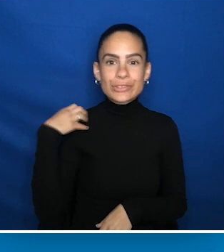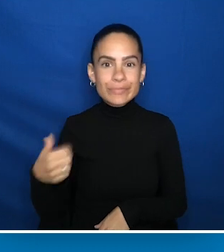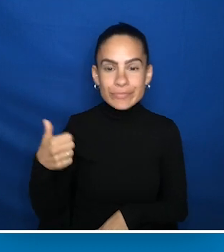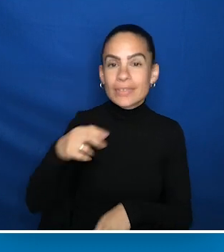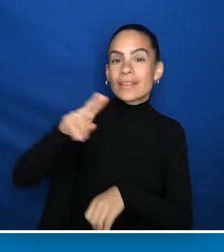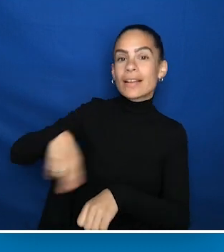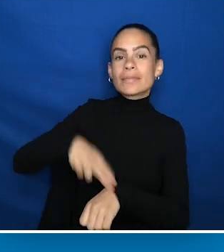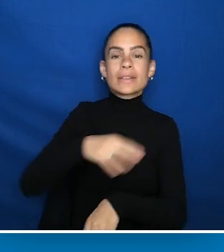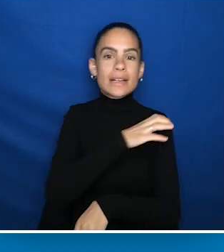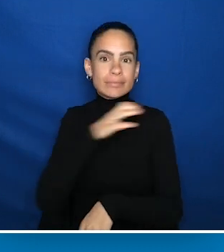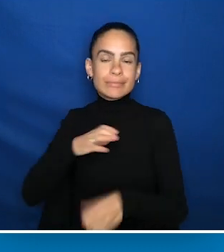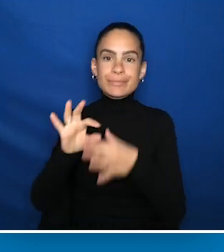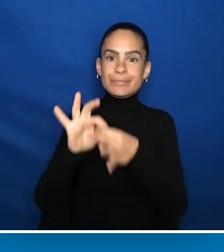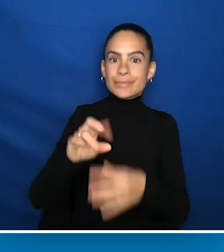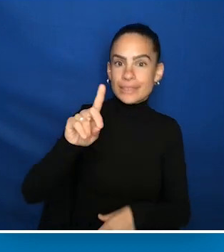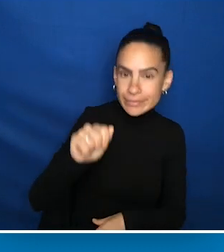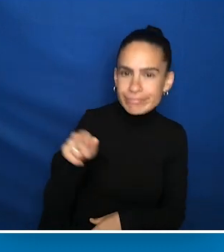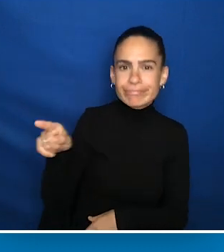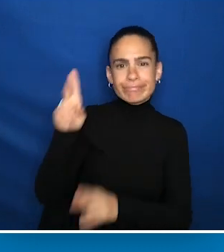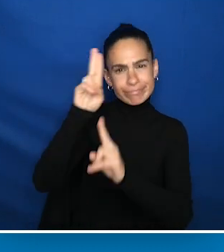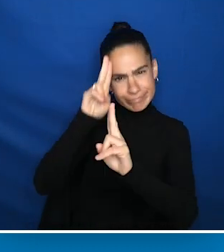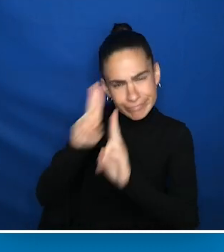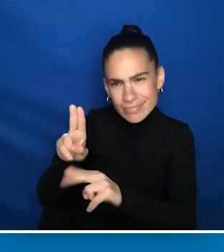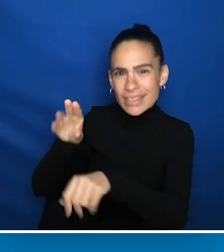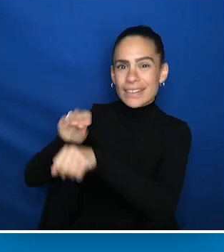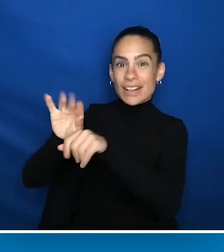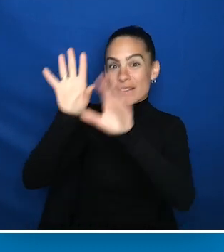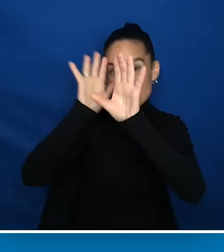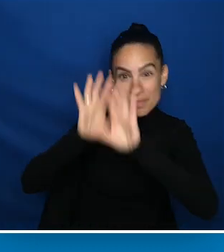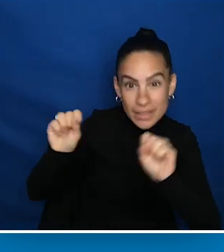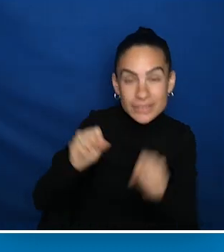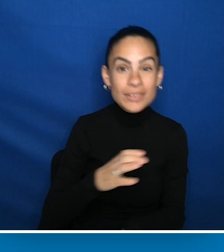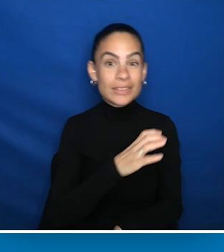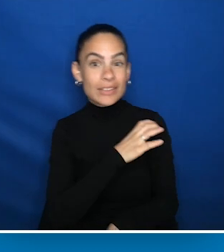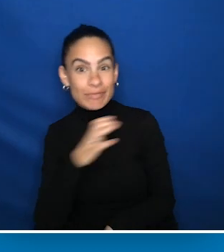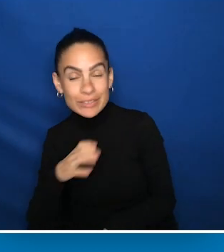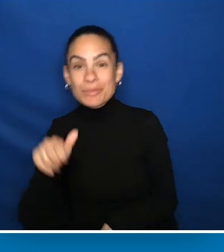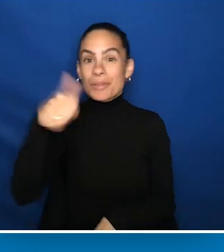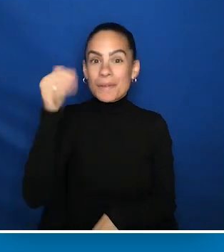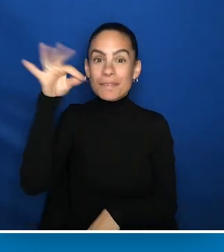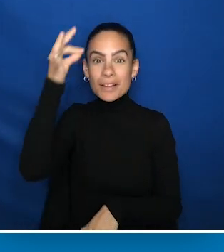Chairman of the National Council on Disability. Andrés has the honor of advising the President, Congress